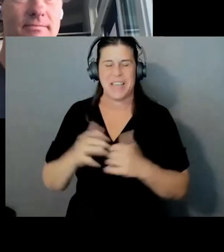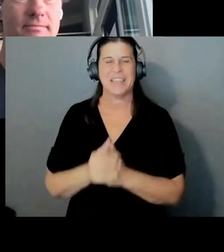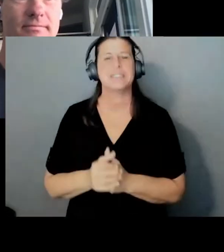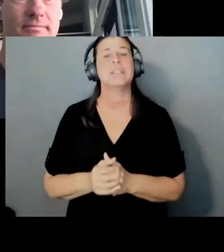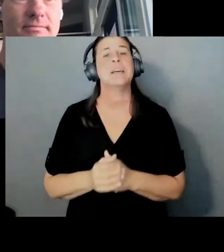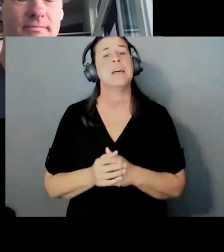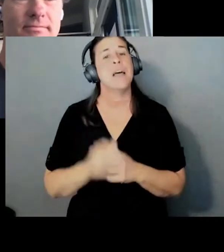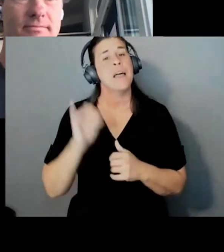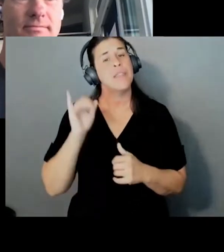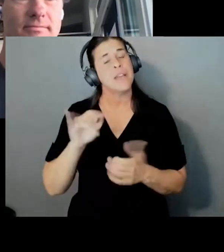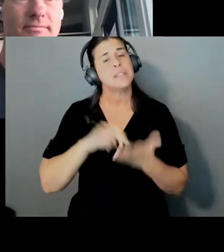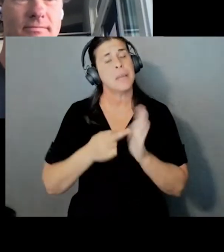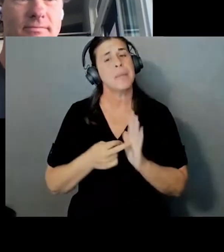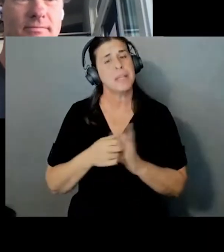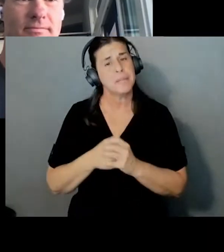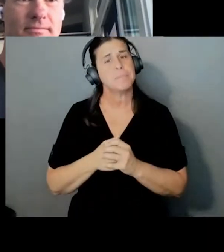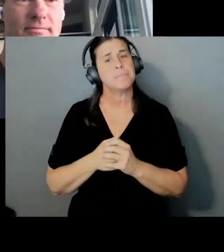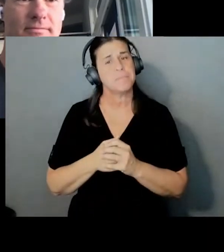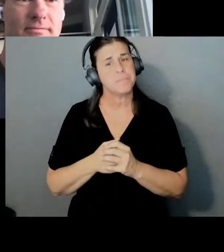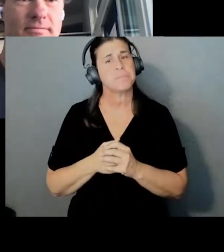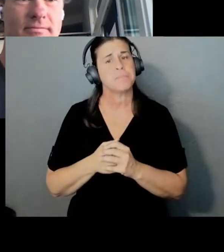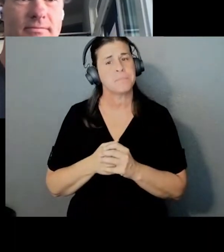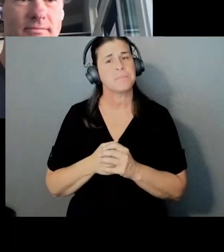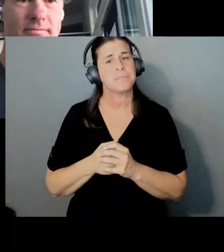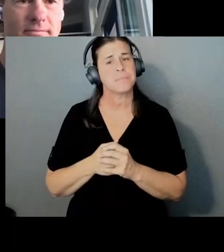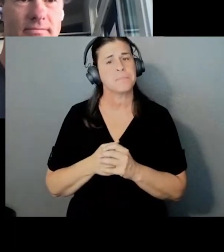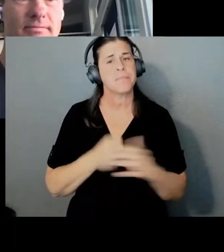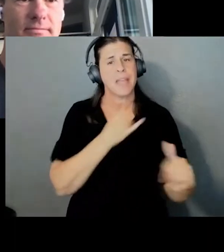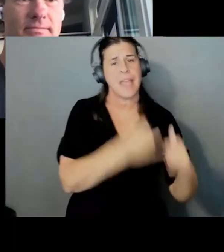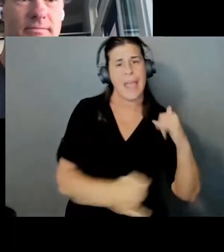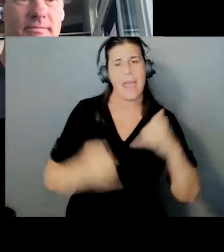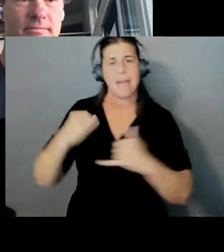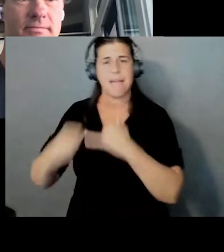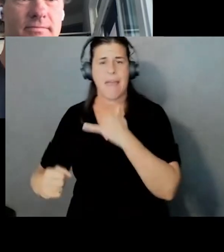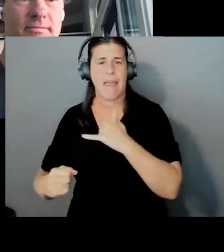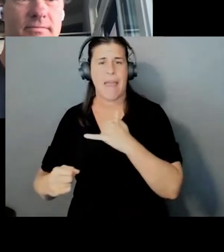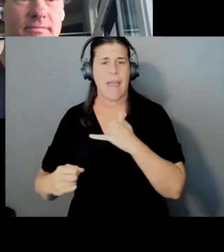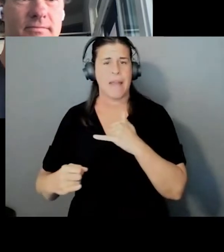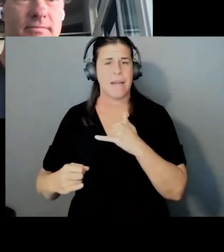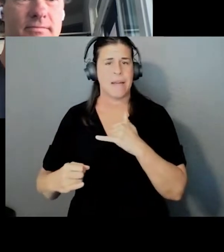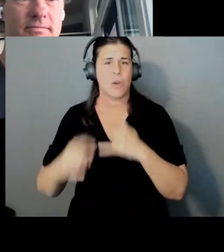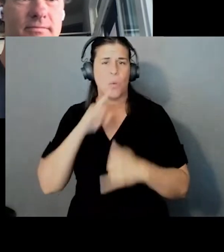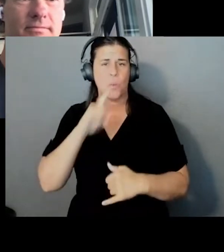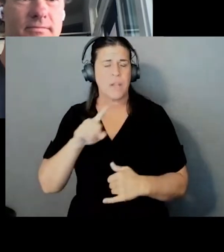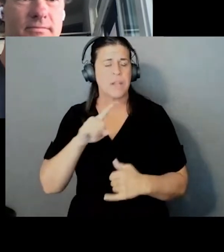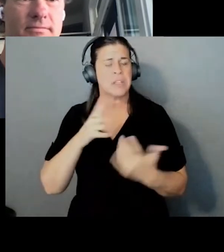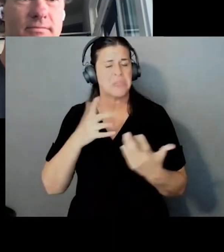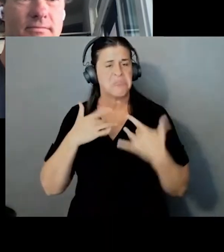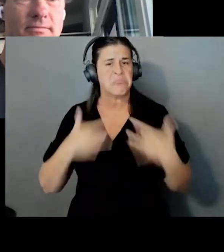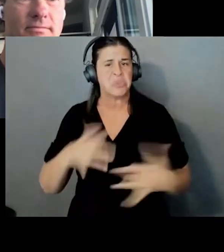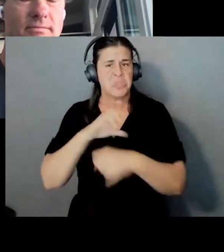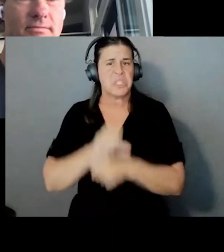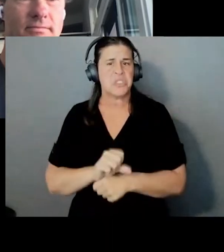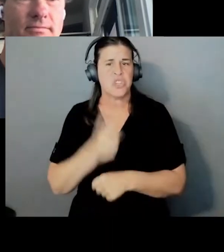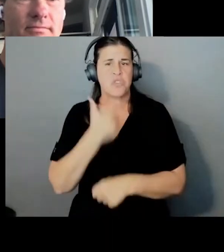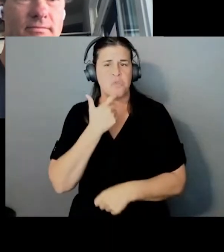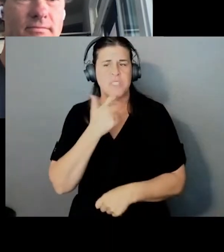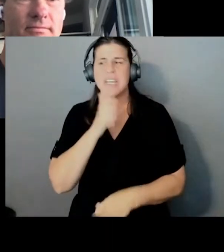End-to-end encryption is, and traditionally, like you said, it's been difficult not just because of the centralized location,